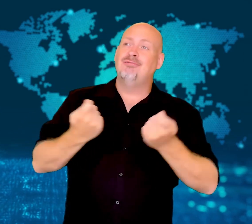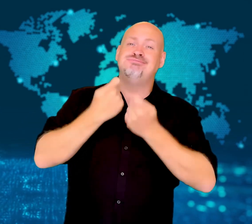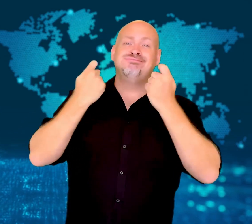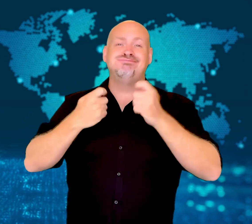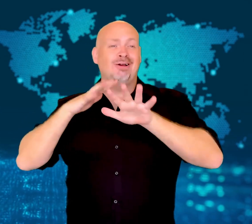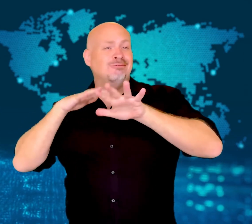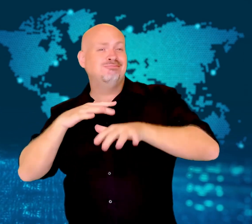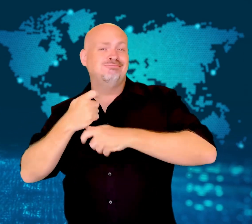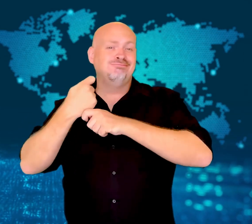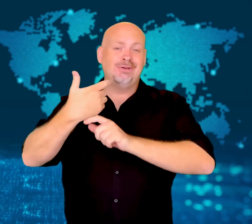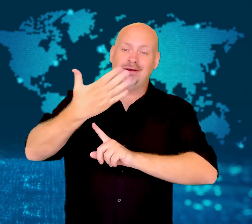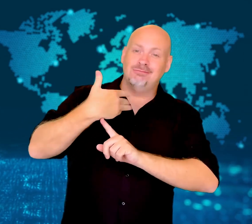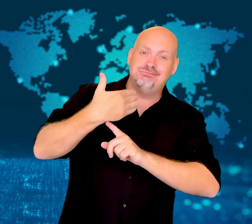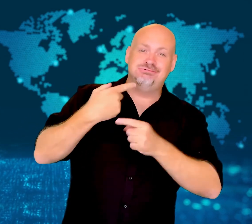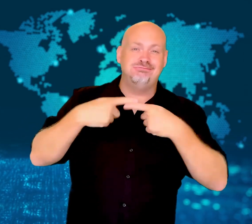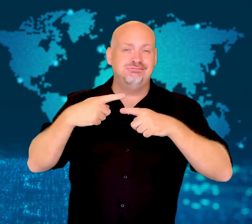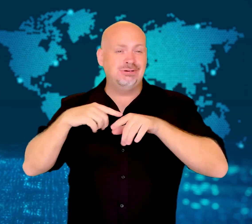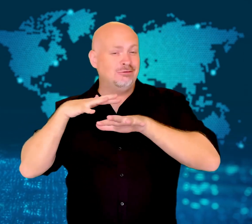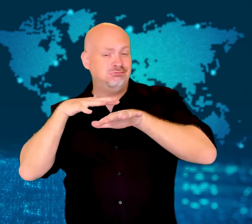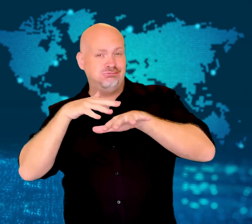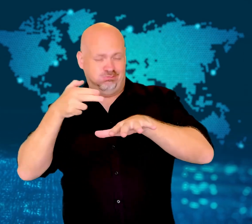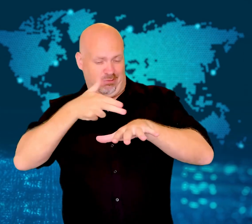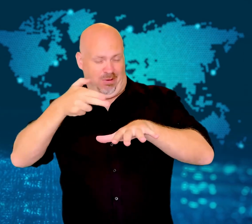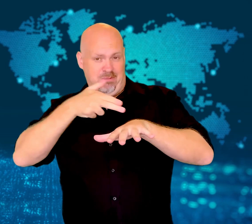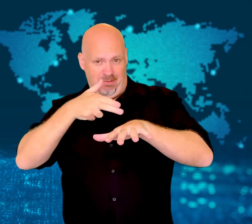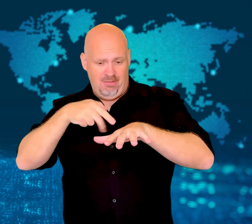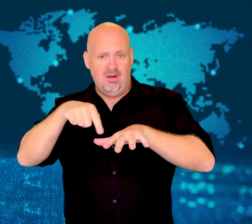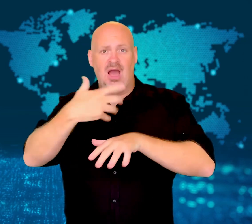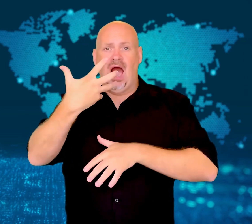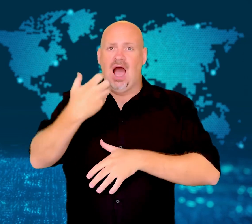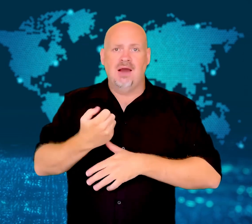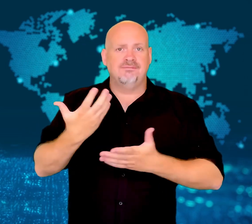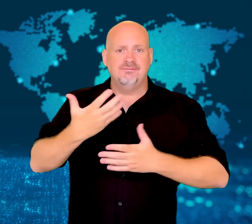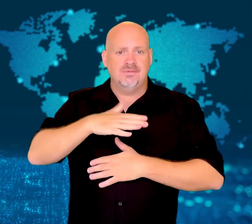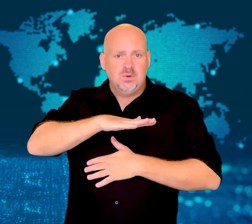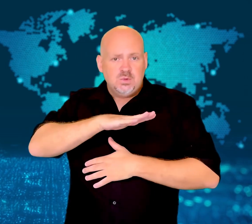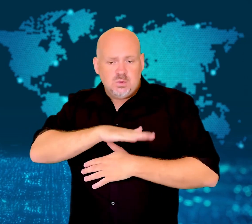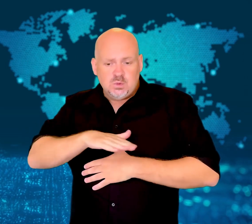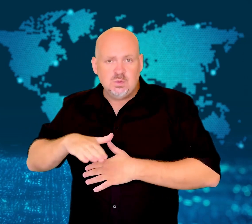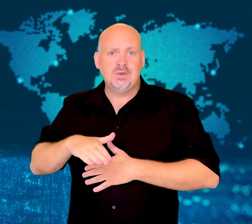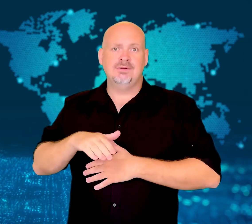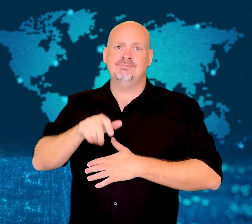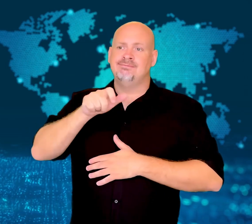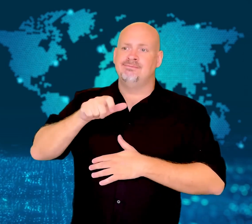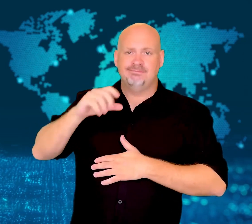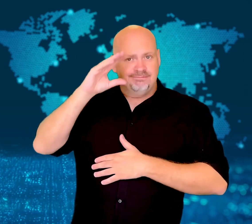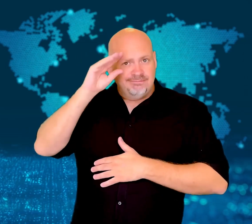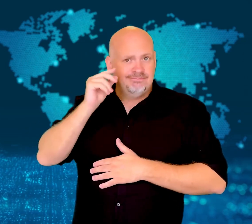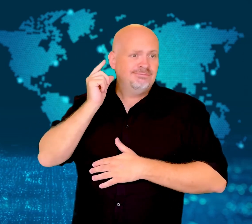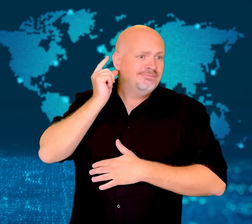He then began shooting with a high- powered rifle, firing dozens of